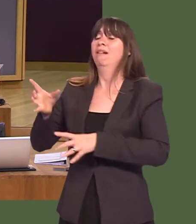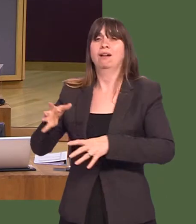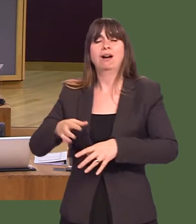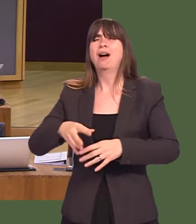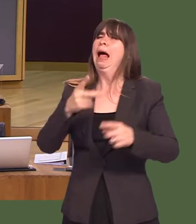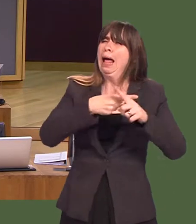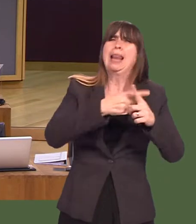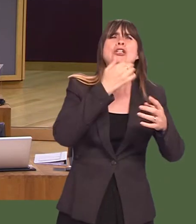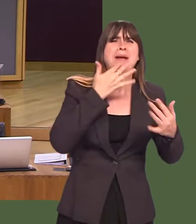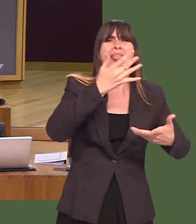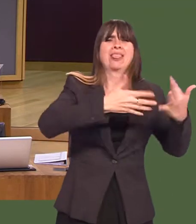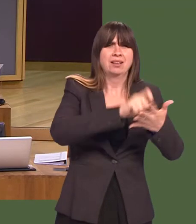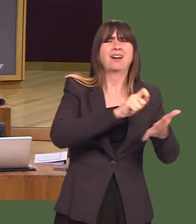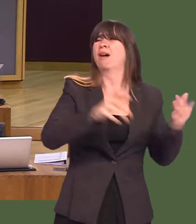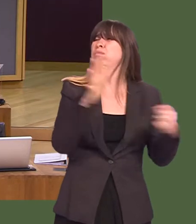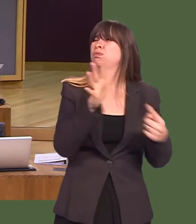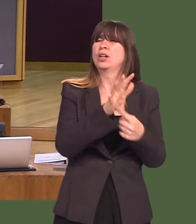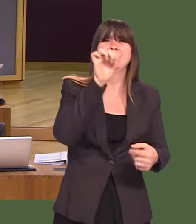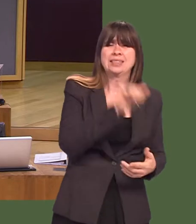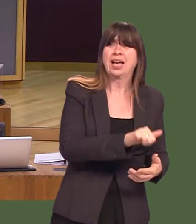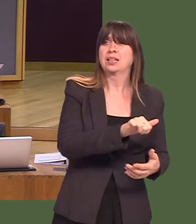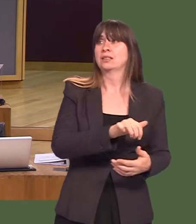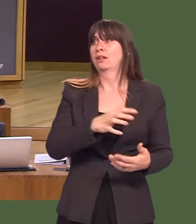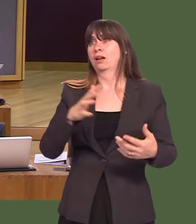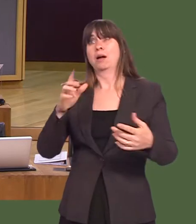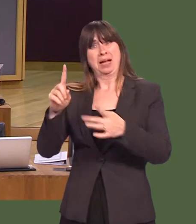Well, of course, literacy and numeracy are important, but so are IT skills.